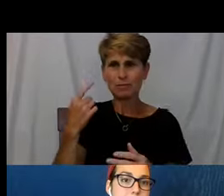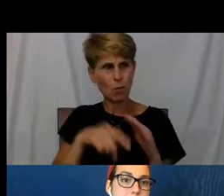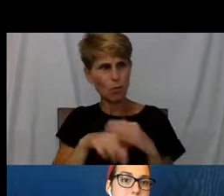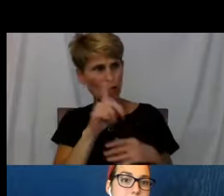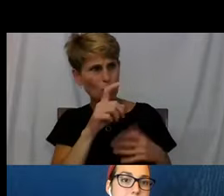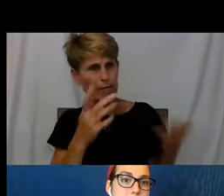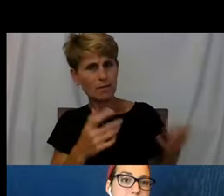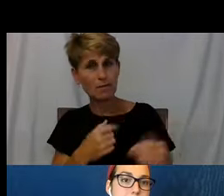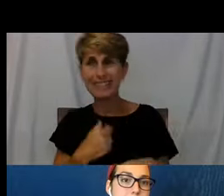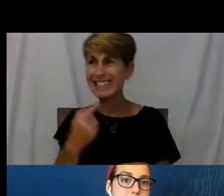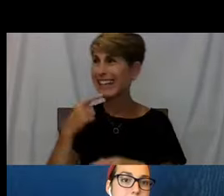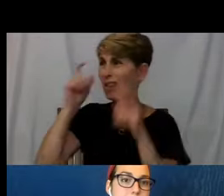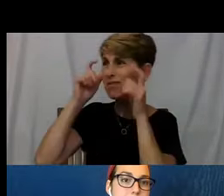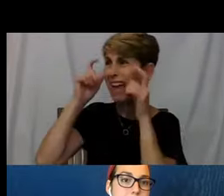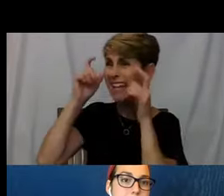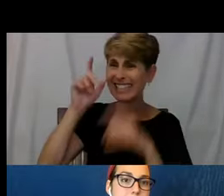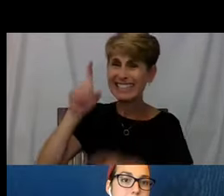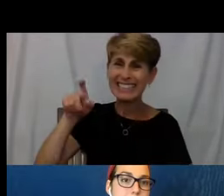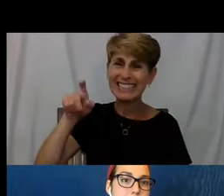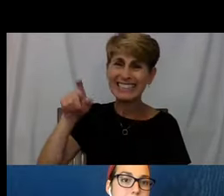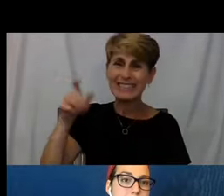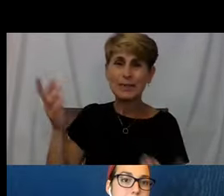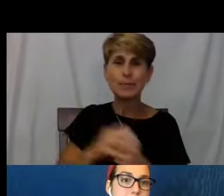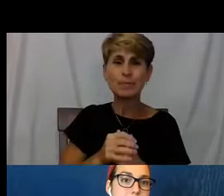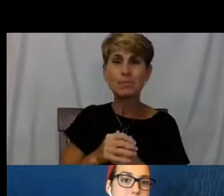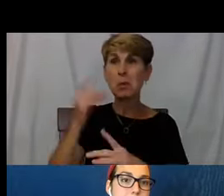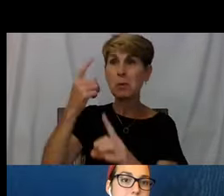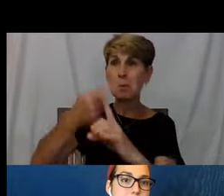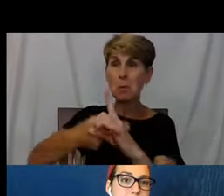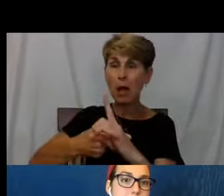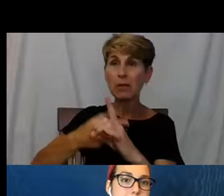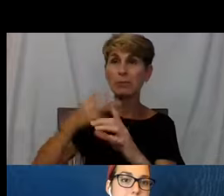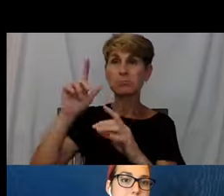So within a month or so, I'm sitting with her and I can see her pretty face